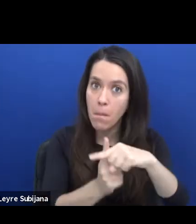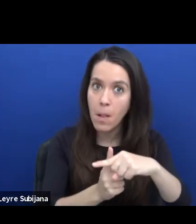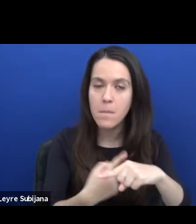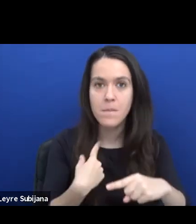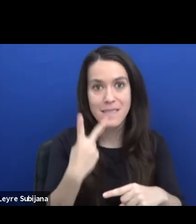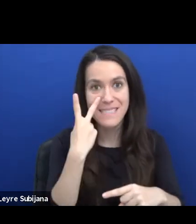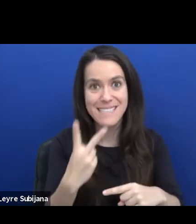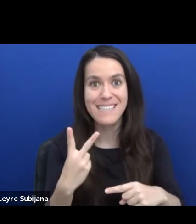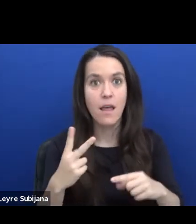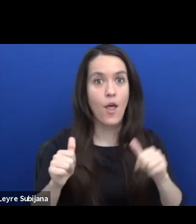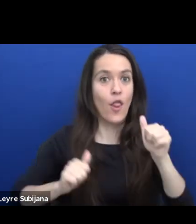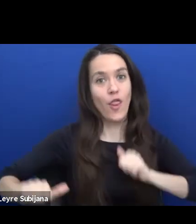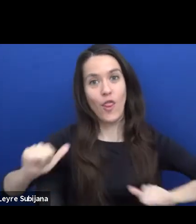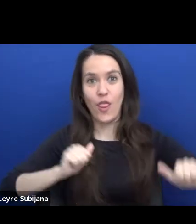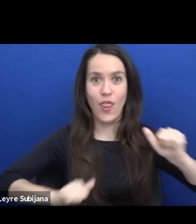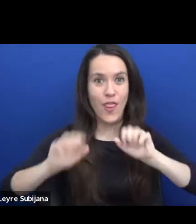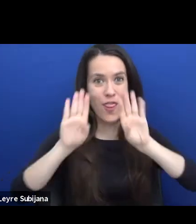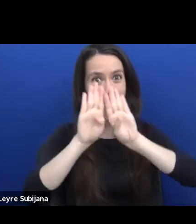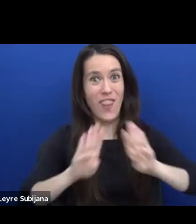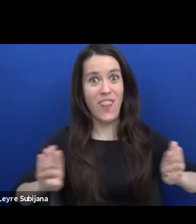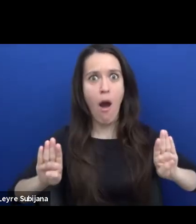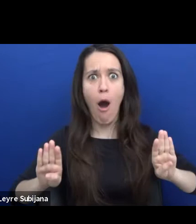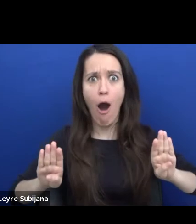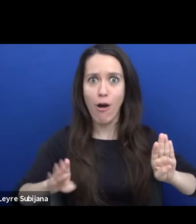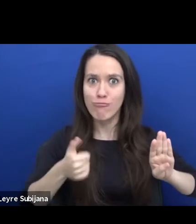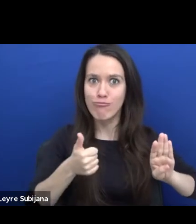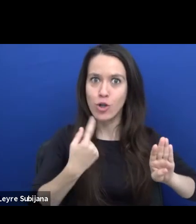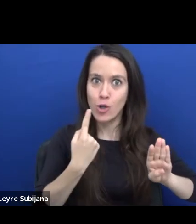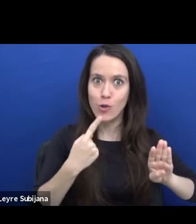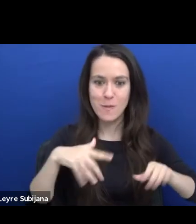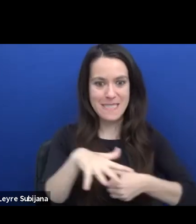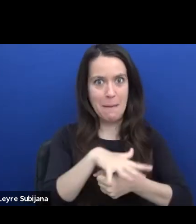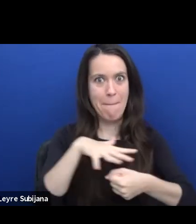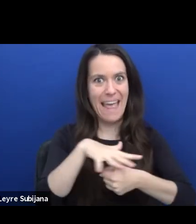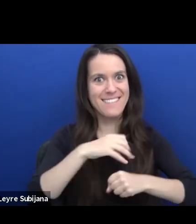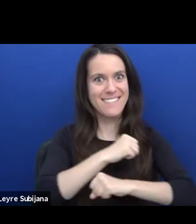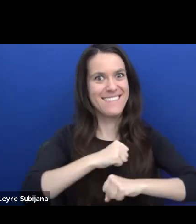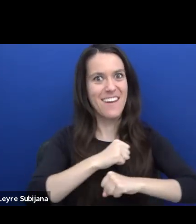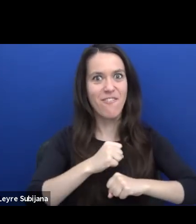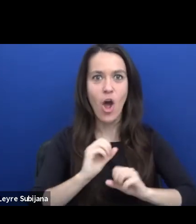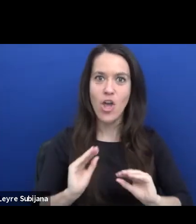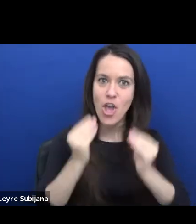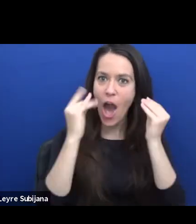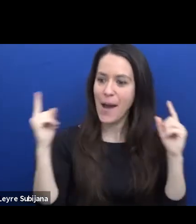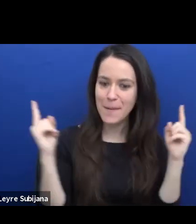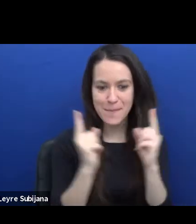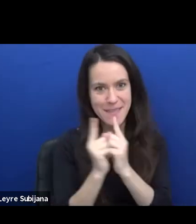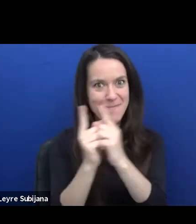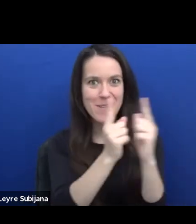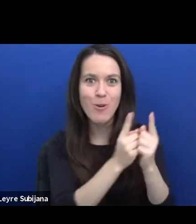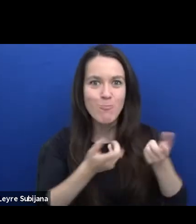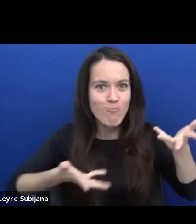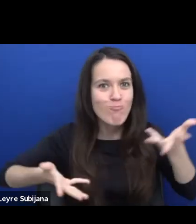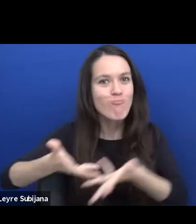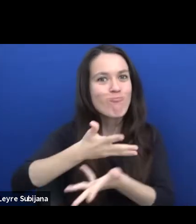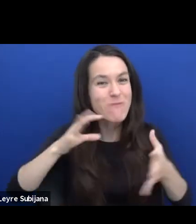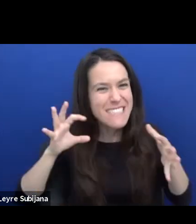as a relevant space where young people meet. And maybe also, I want to add what we can learn